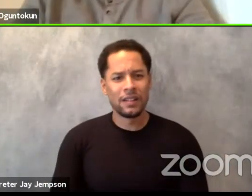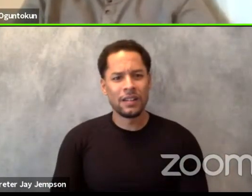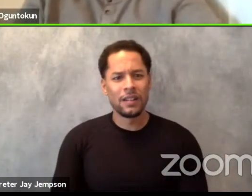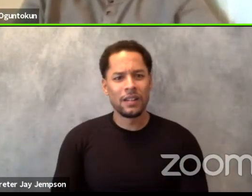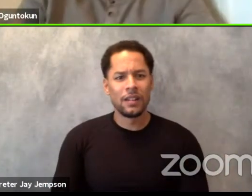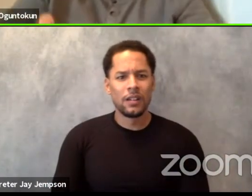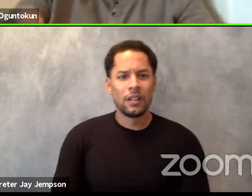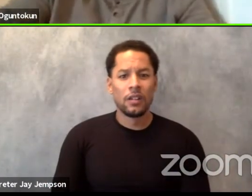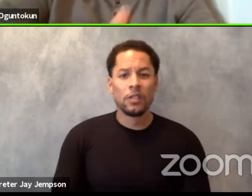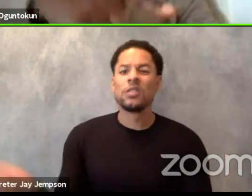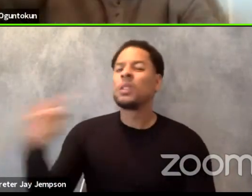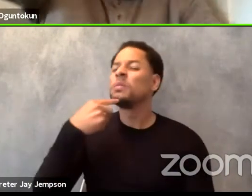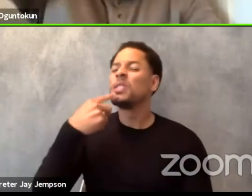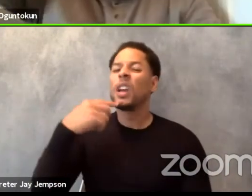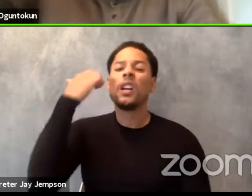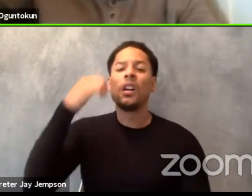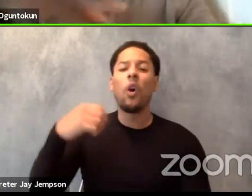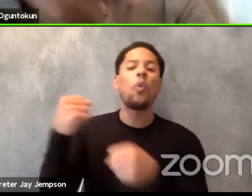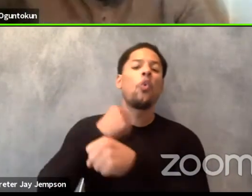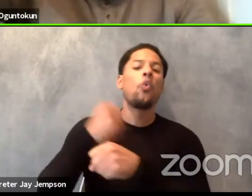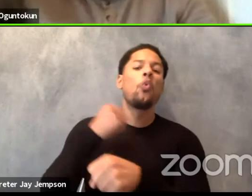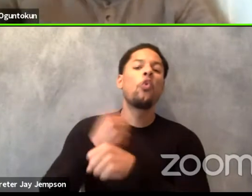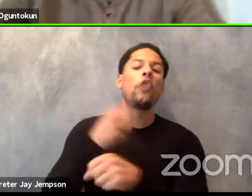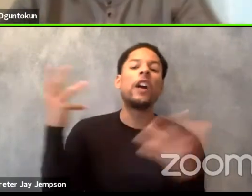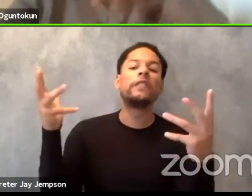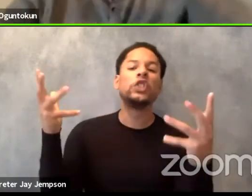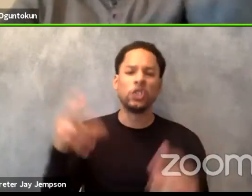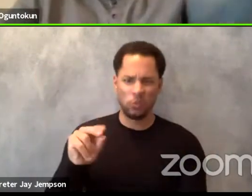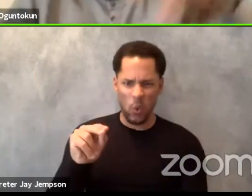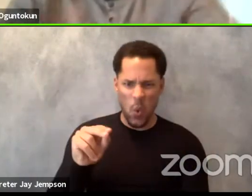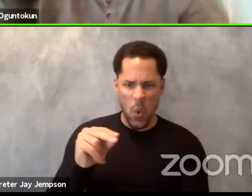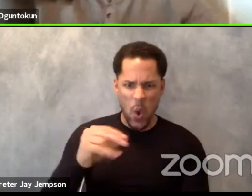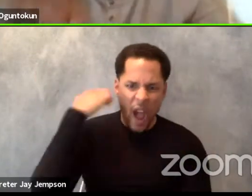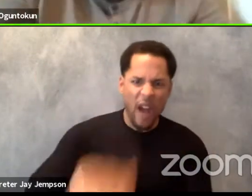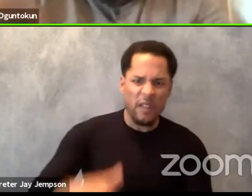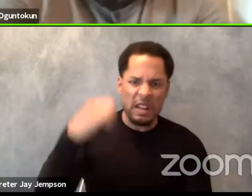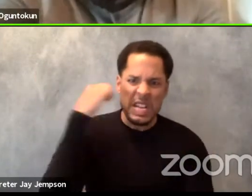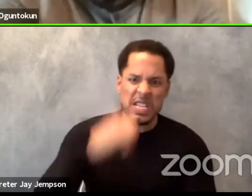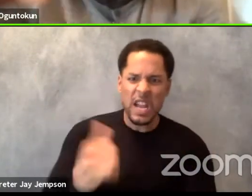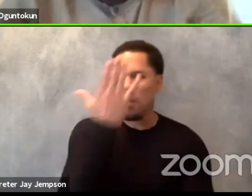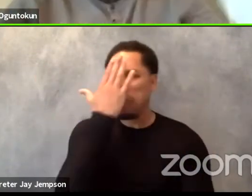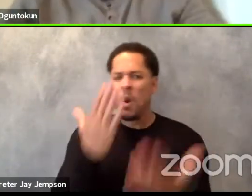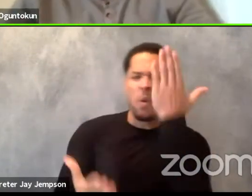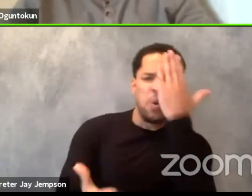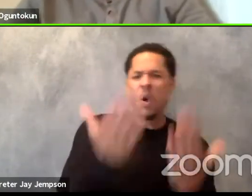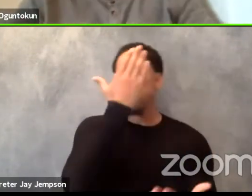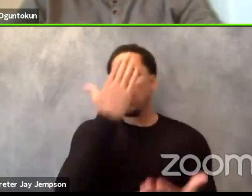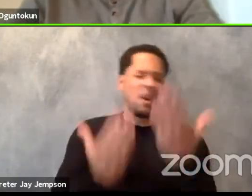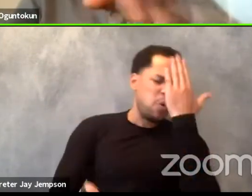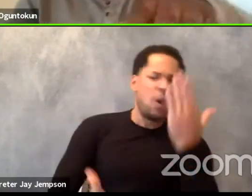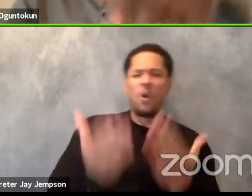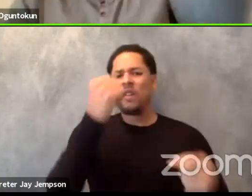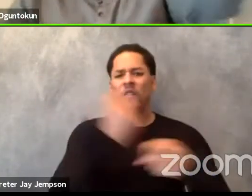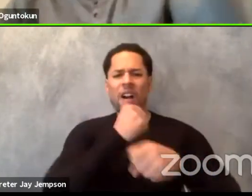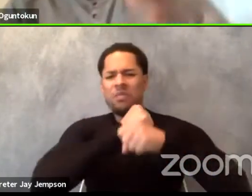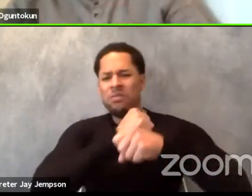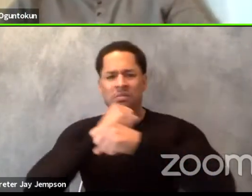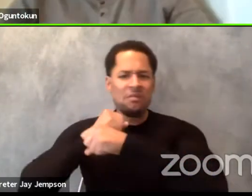this is what we have to face every day, all the time. Hidden in nuances, but it's there all the time.